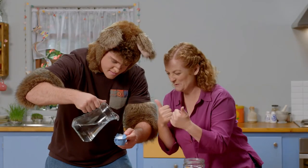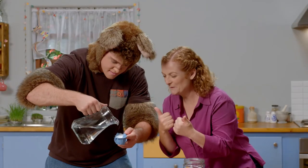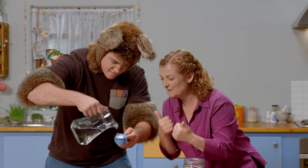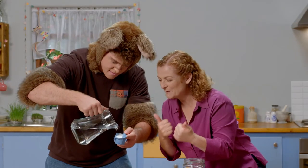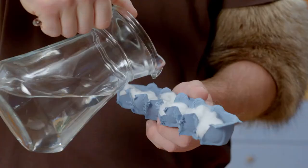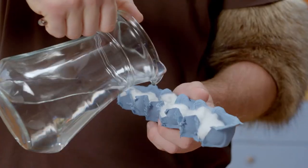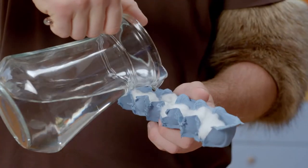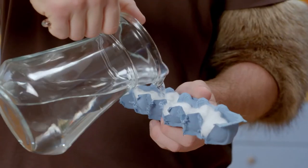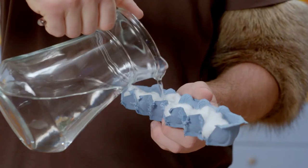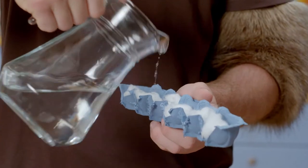That's great.